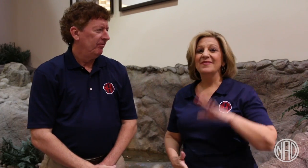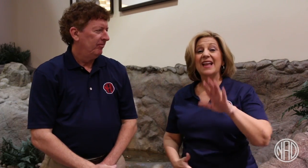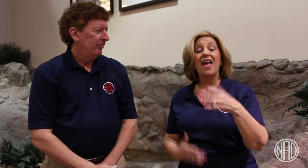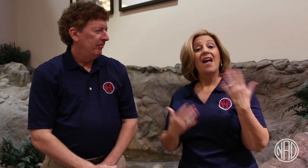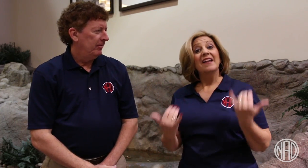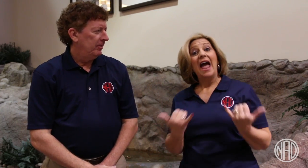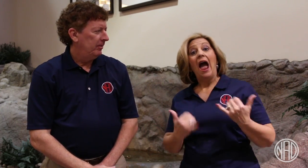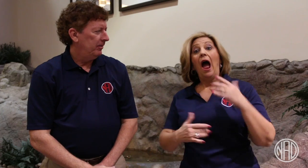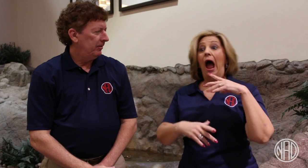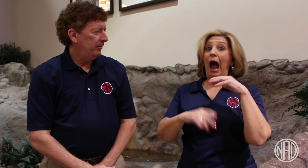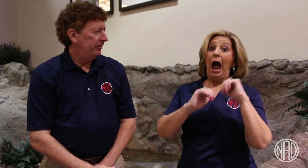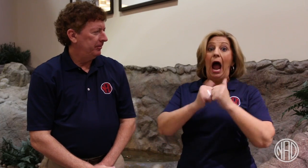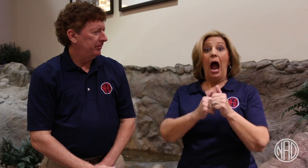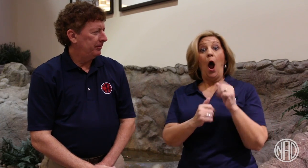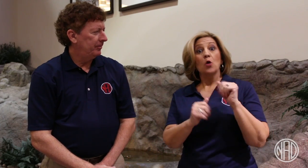That's right.